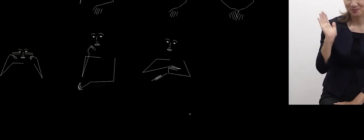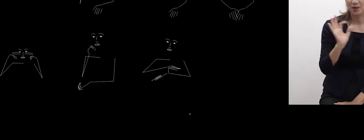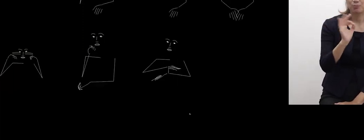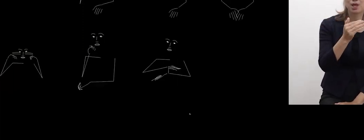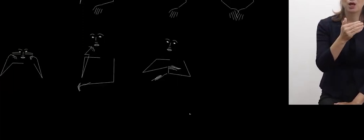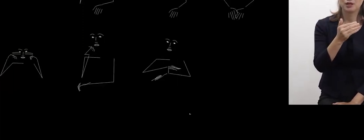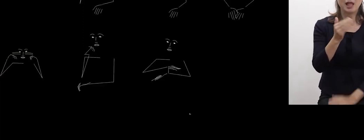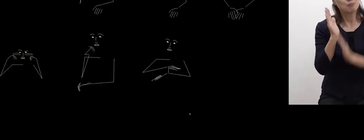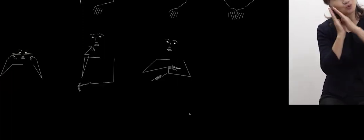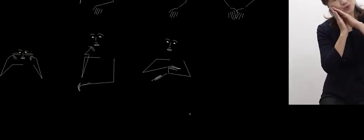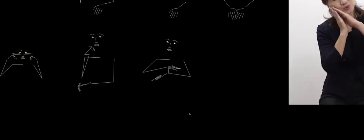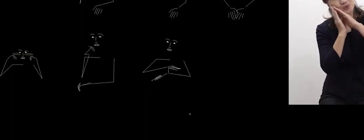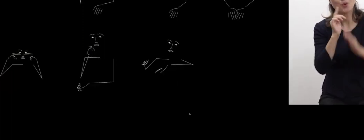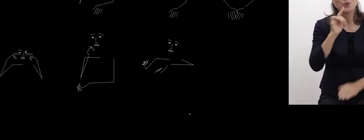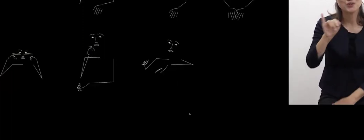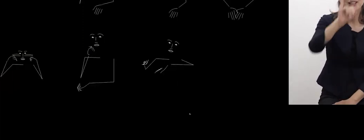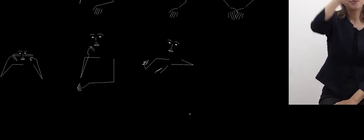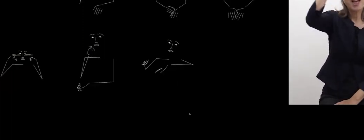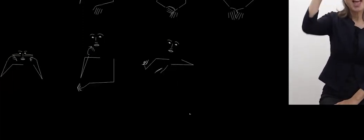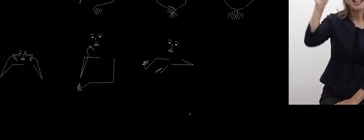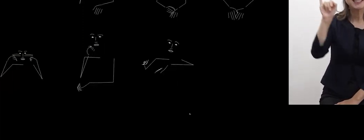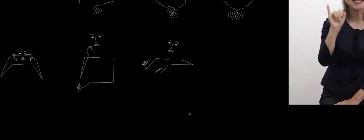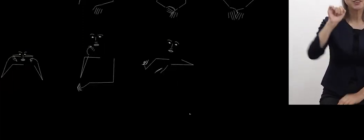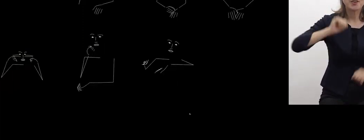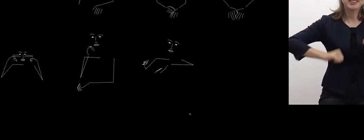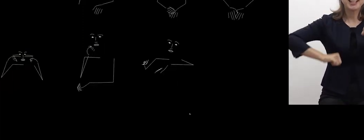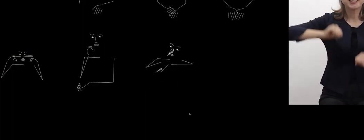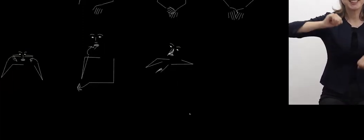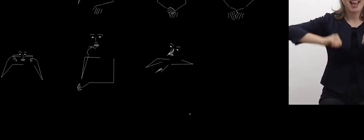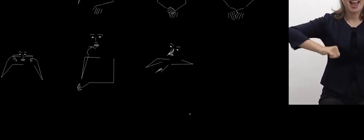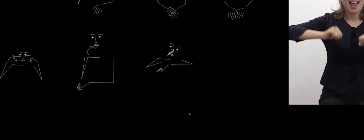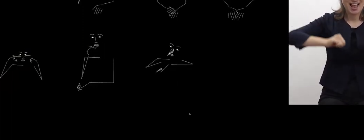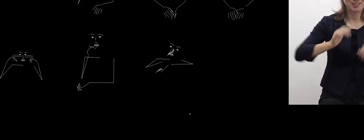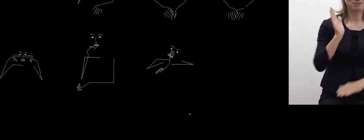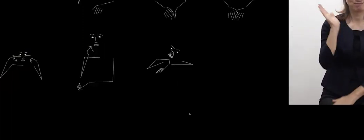various people’s gestures for “sleep”